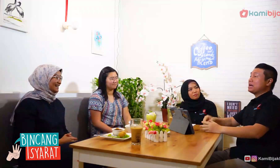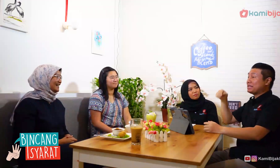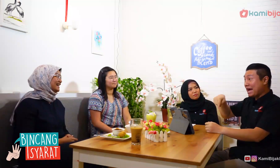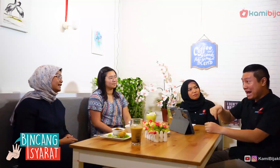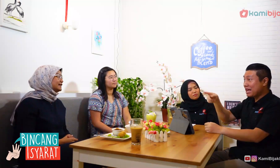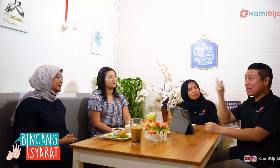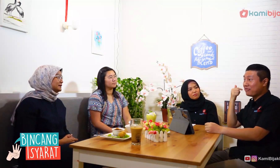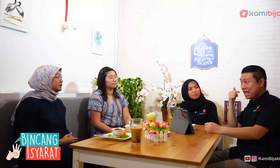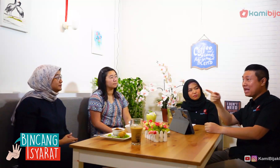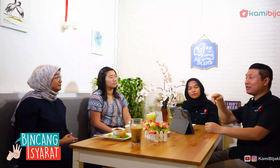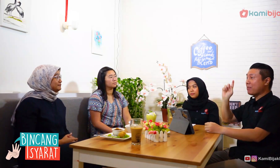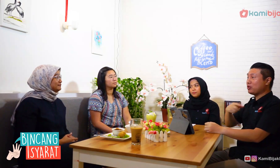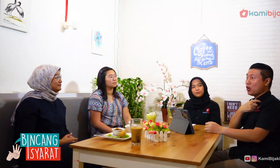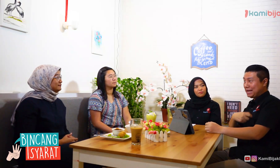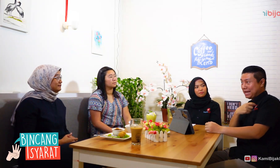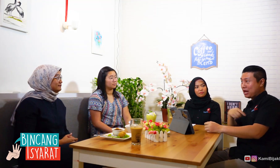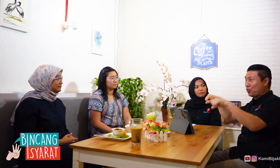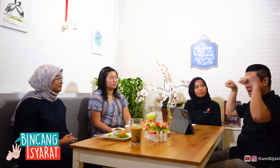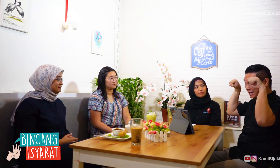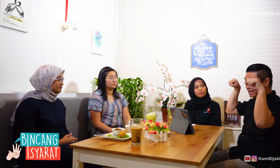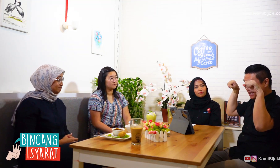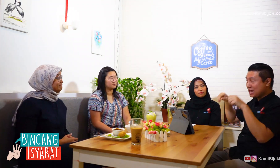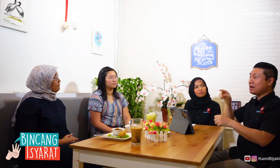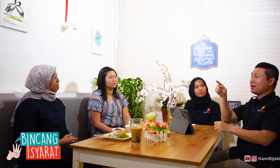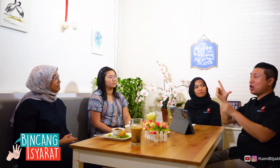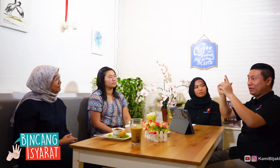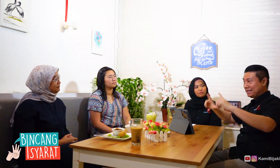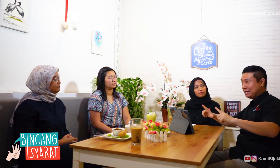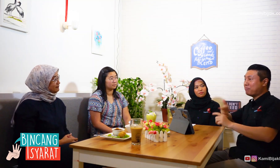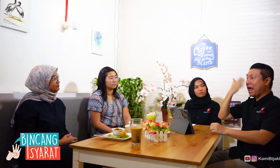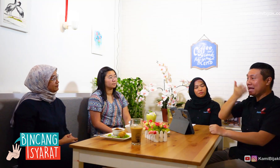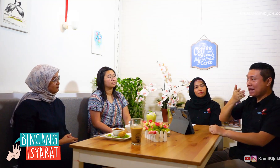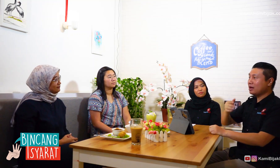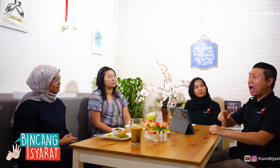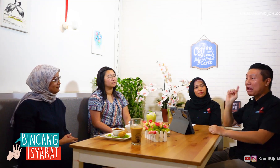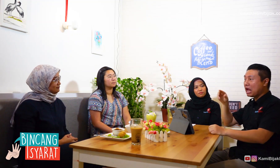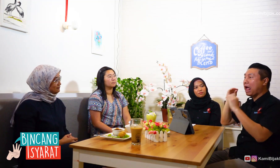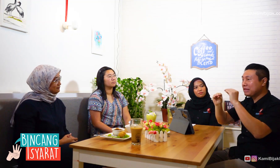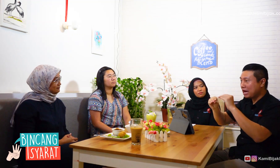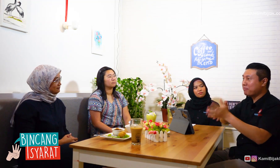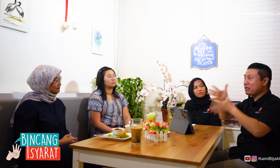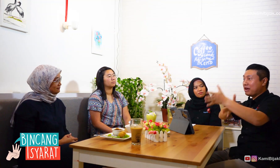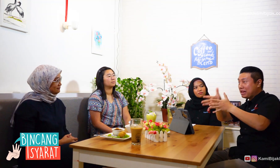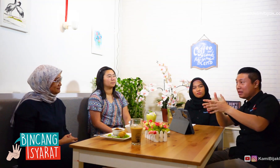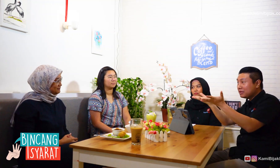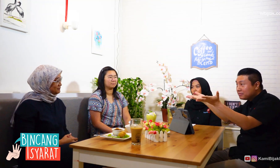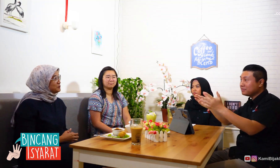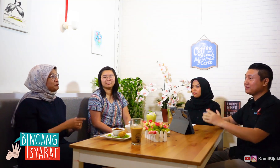Now Silva as a UI lecturer teaching linguistics, Is she teaching Sign Language also?